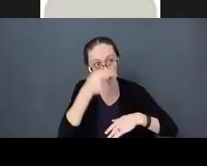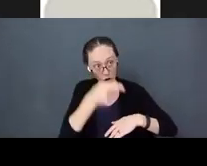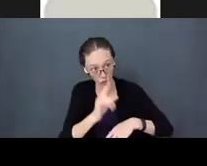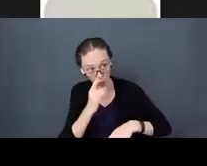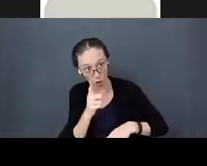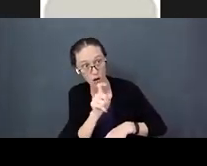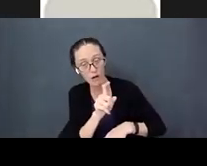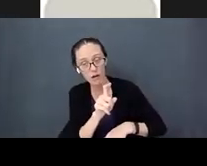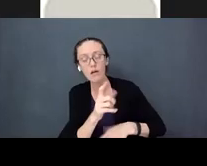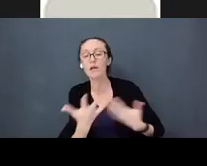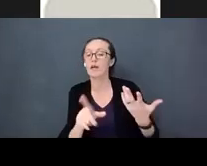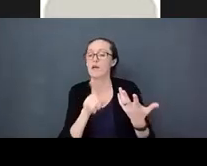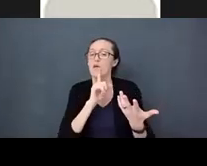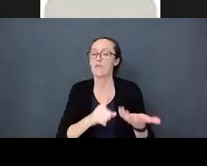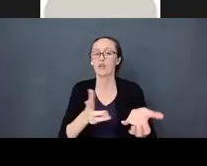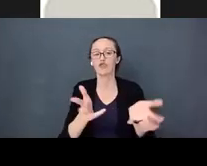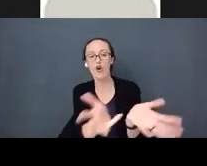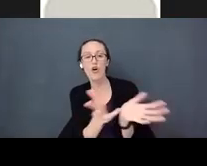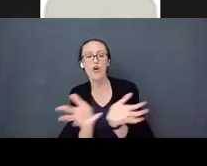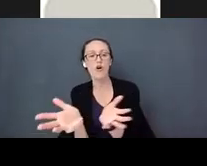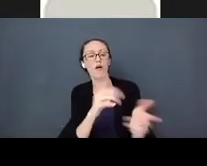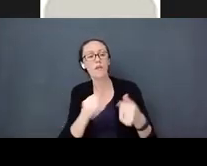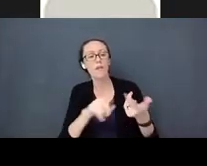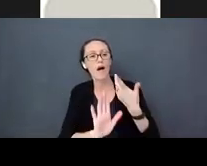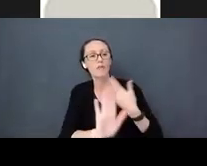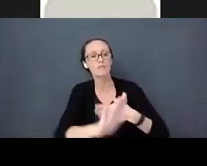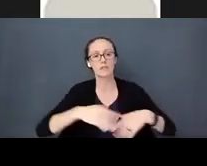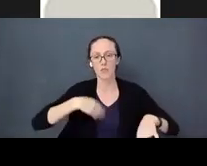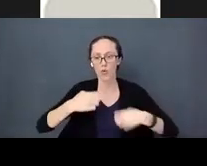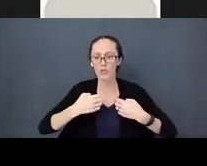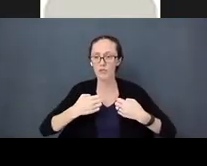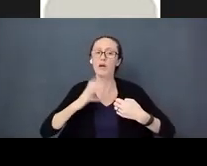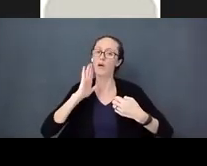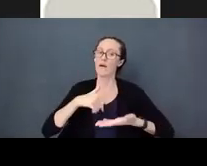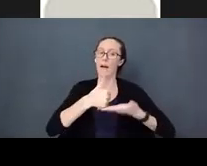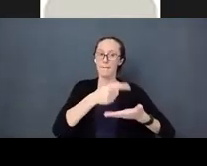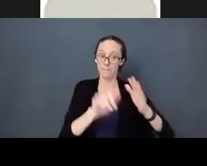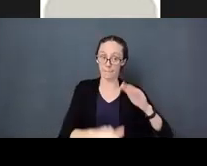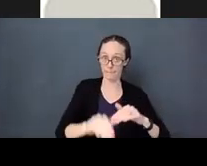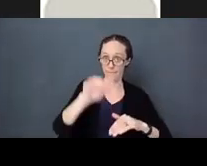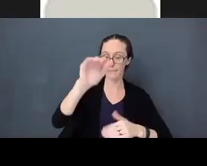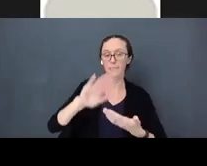Talking to children about their emotions helps them to grow up to be more empathic adults.